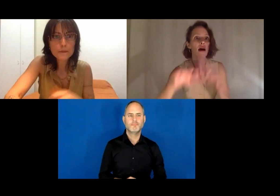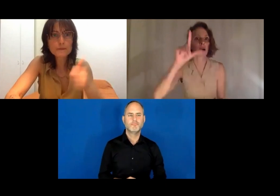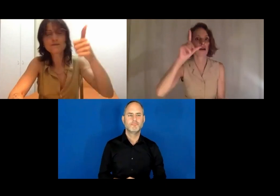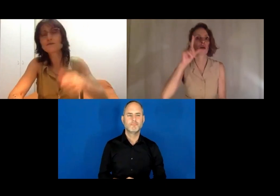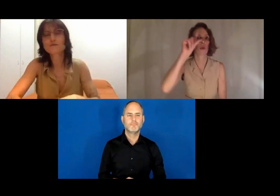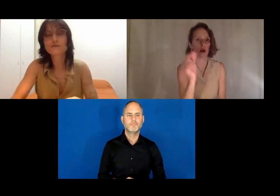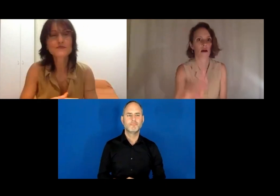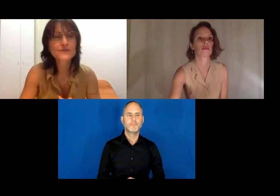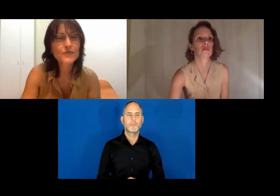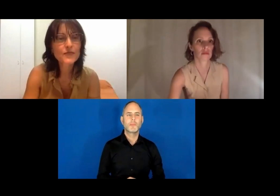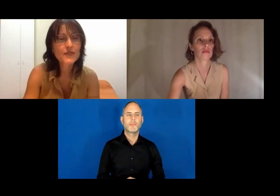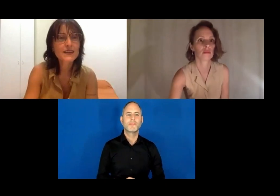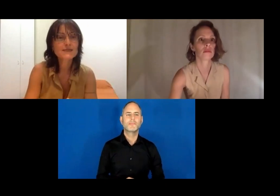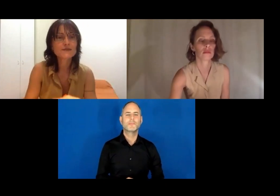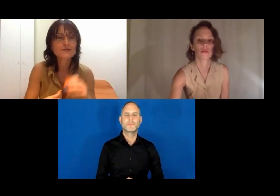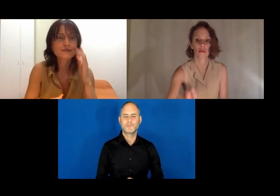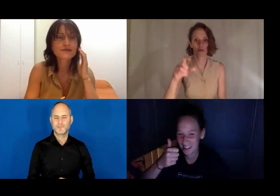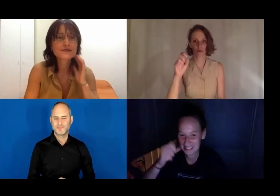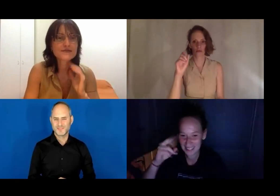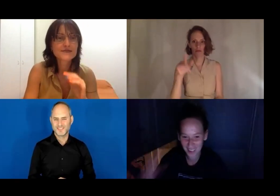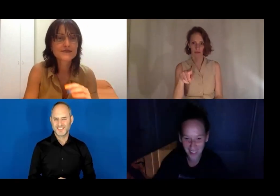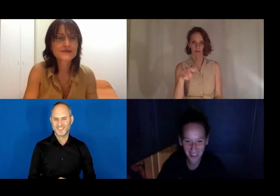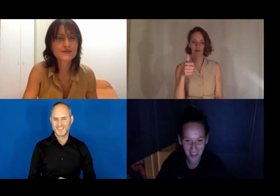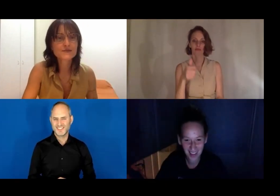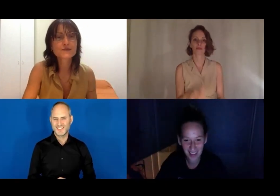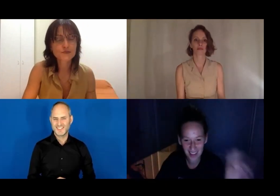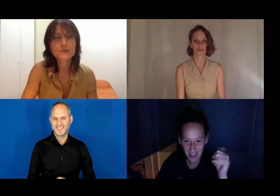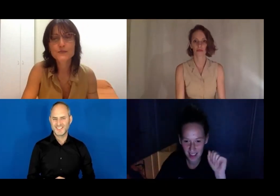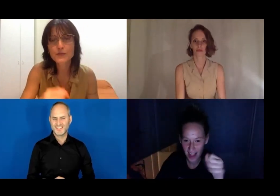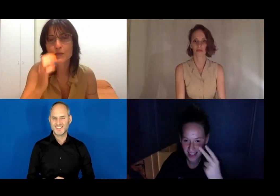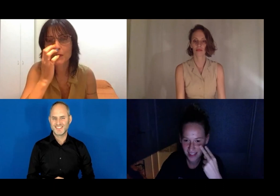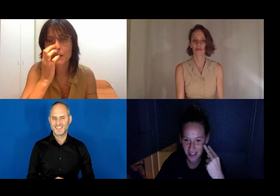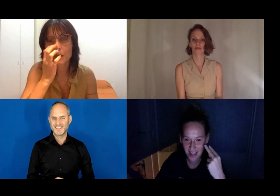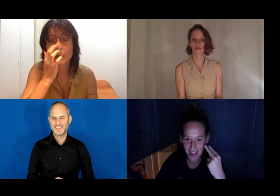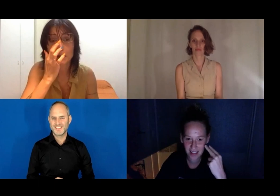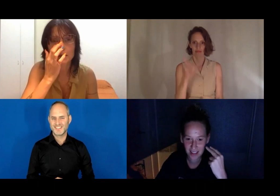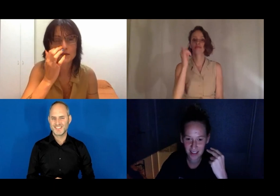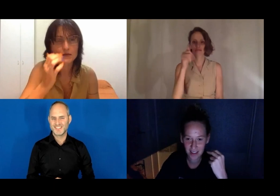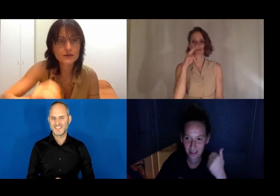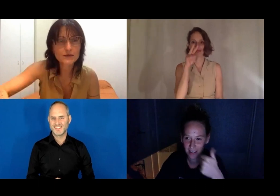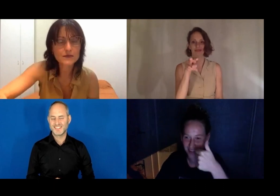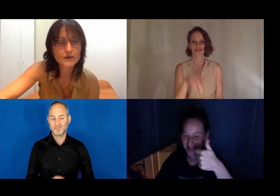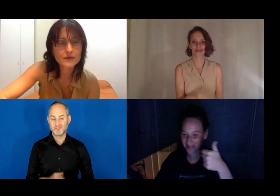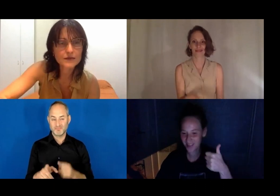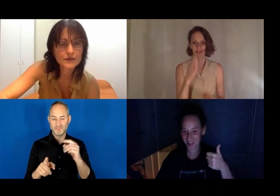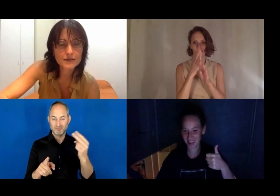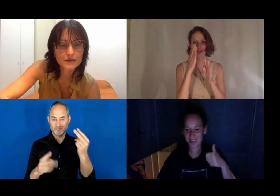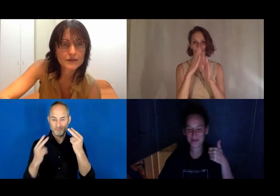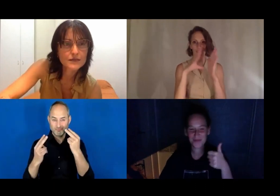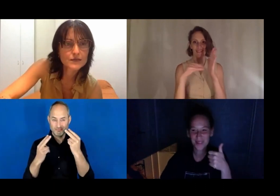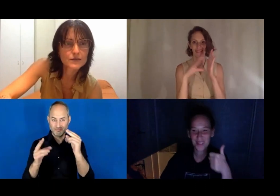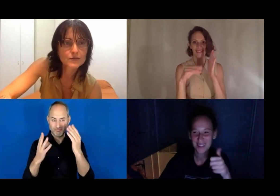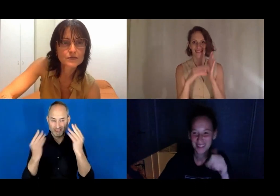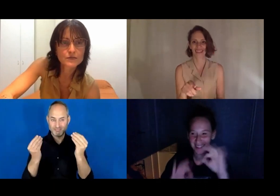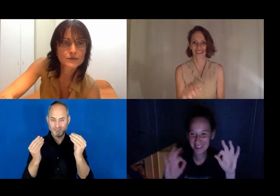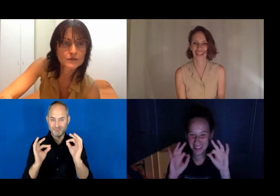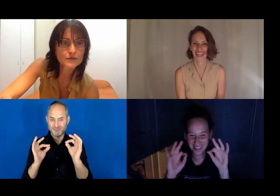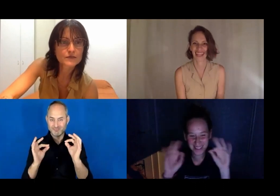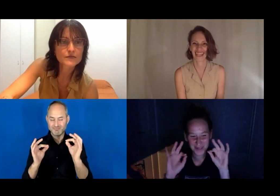Kassandra says: Oh, wonderful. Lua. I can see you, Lua, although it's very dark in here.